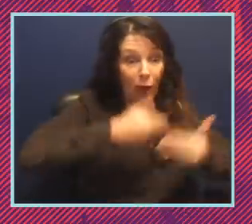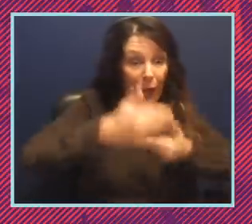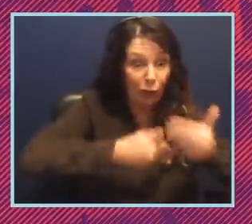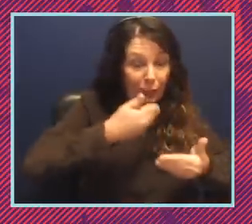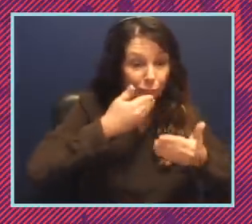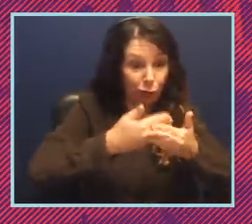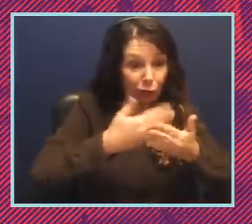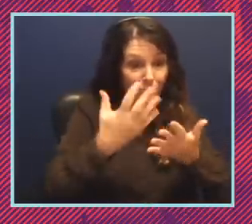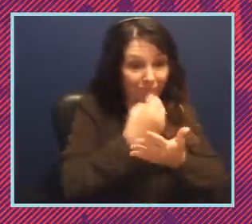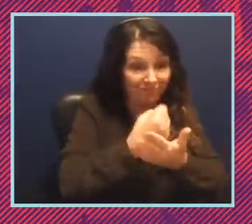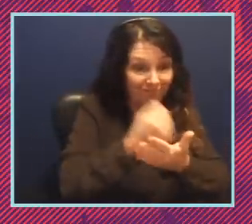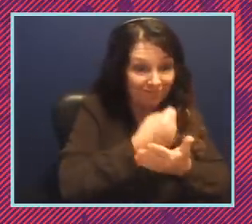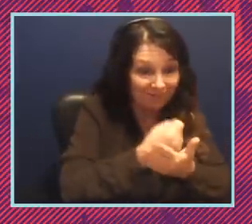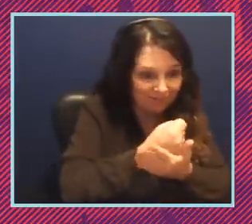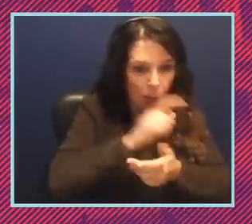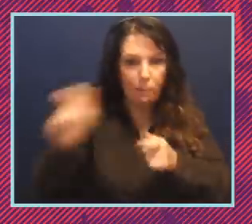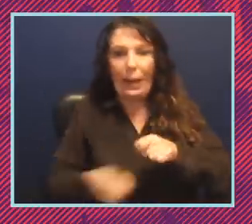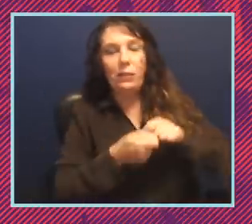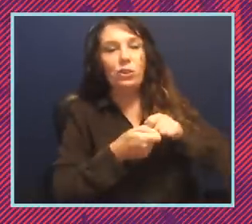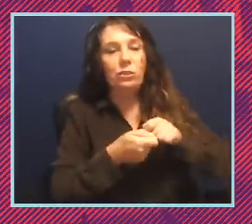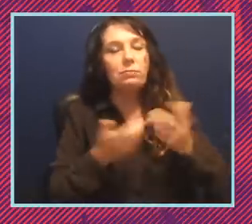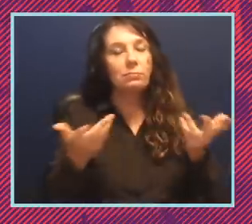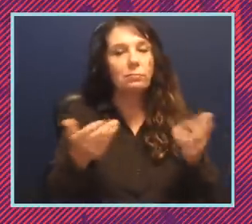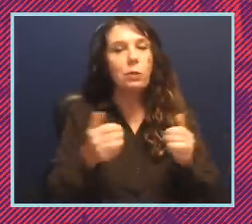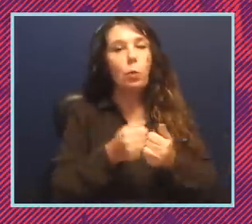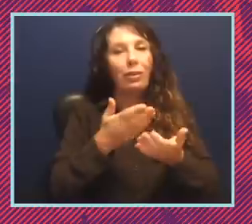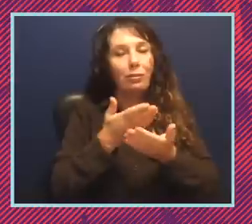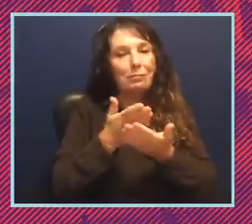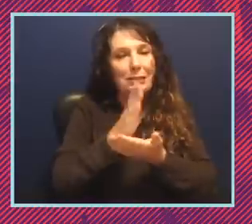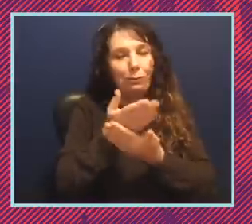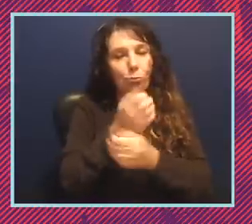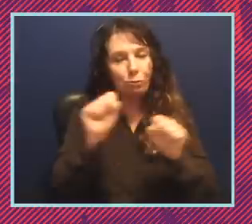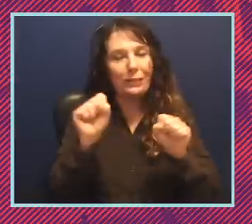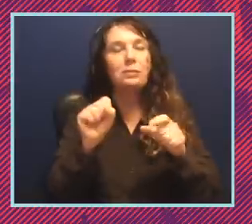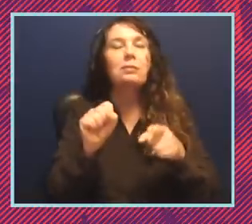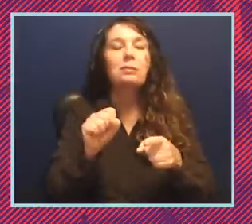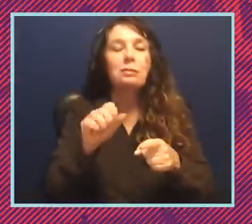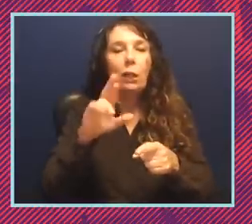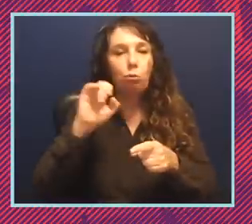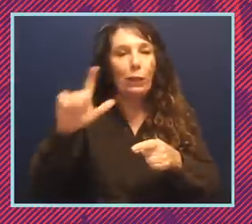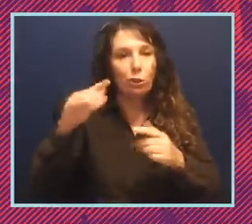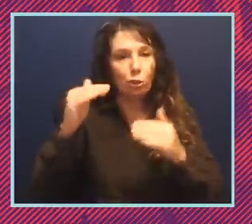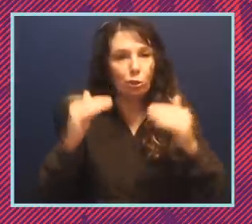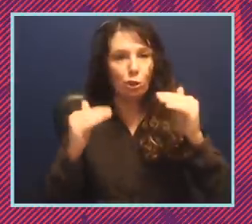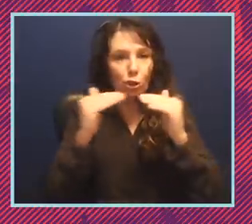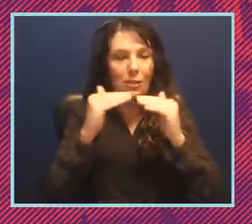rights and racial justice. So we're very excited. You know, I've been in this job, like Ronny, for